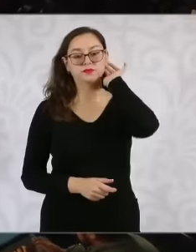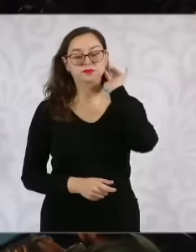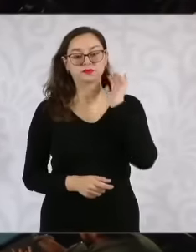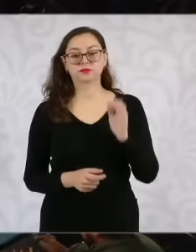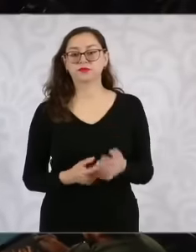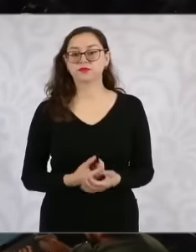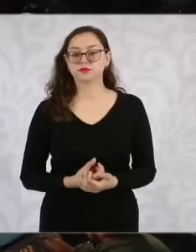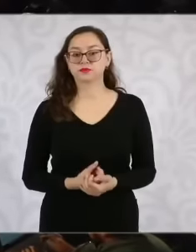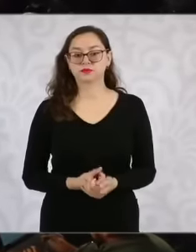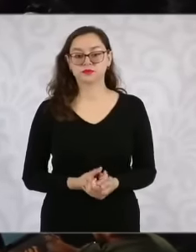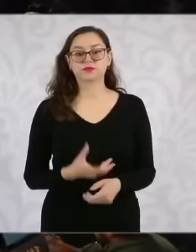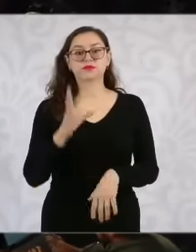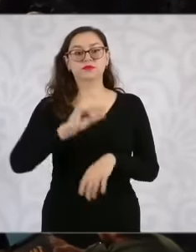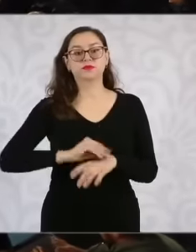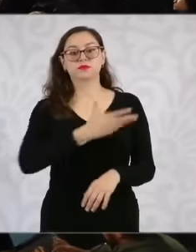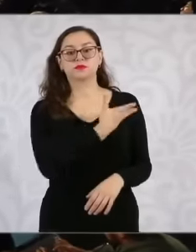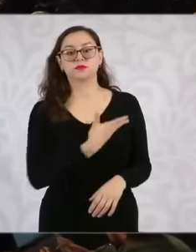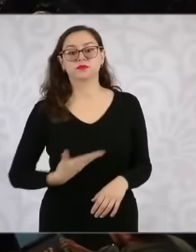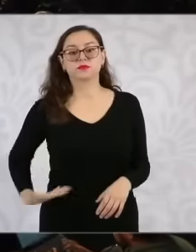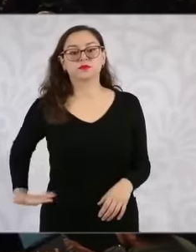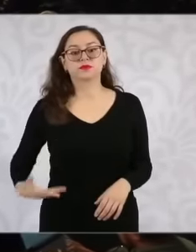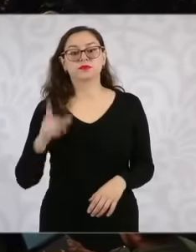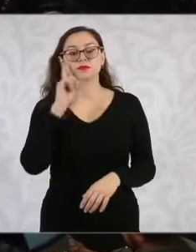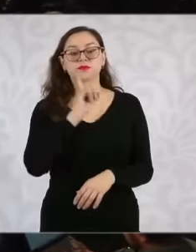with your permission, President, very good